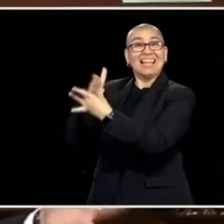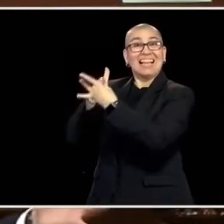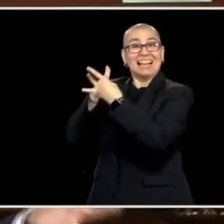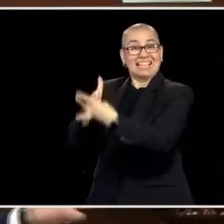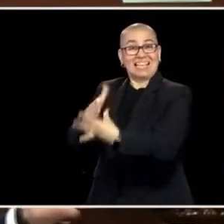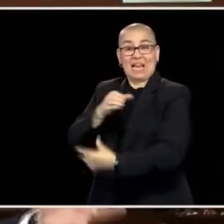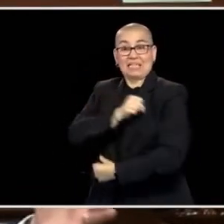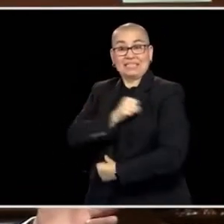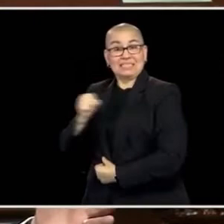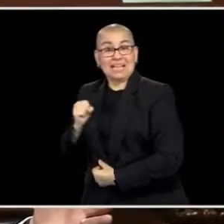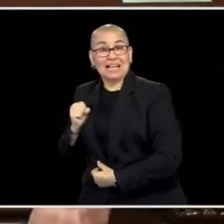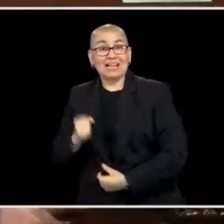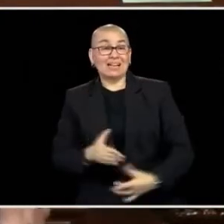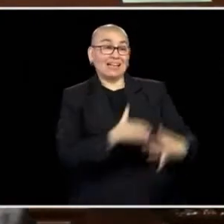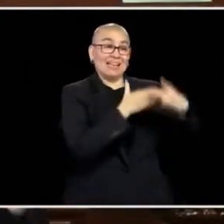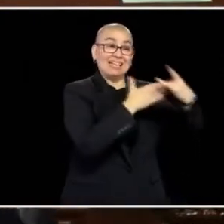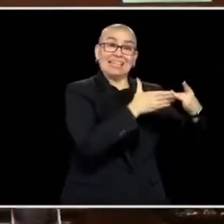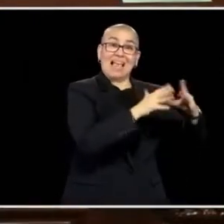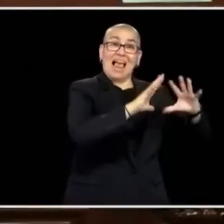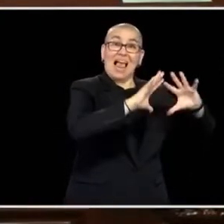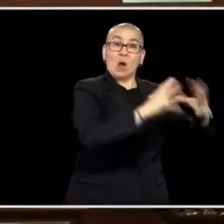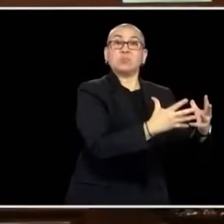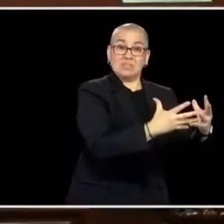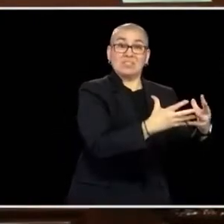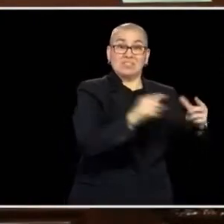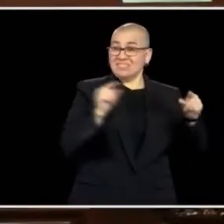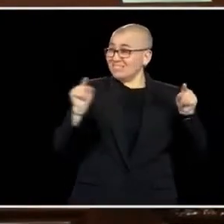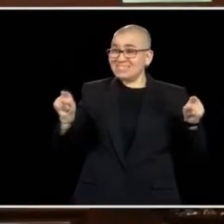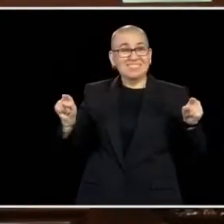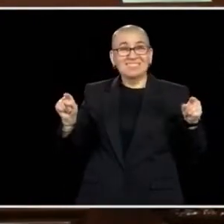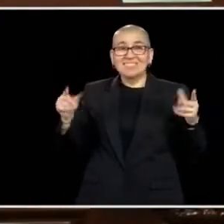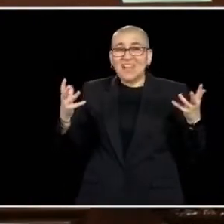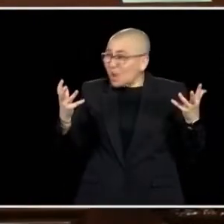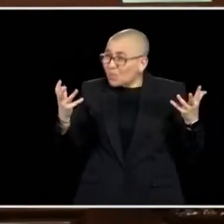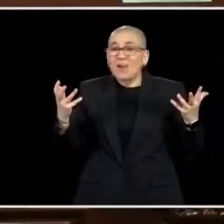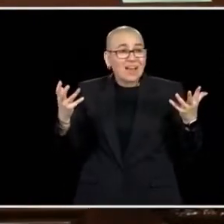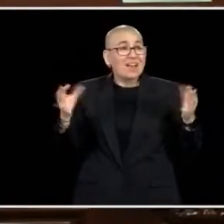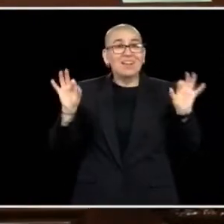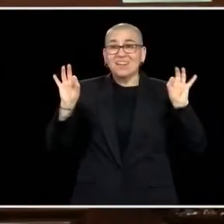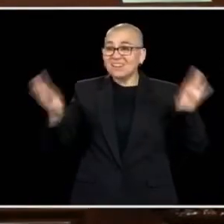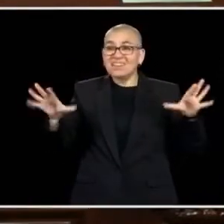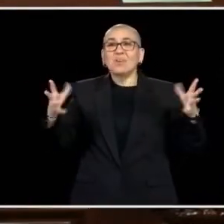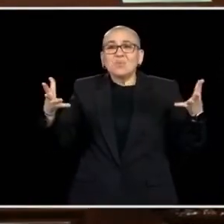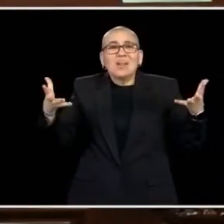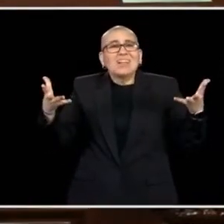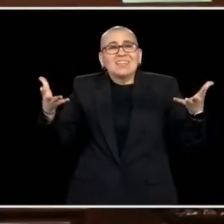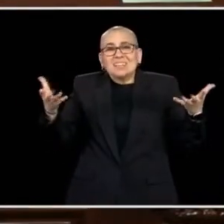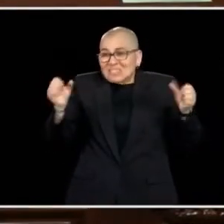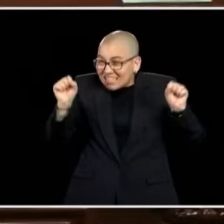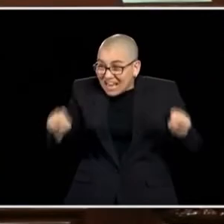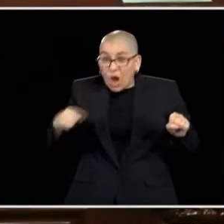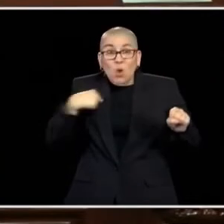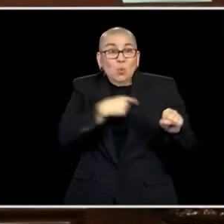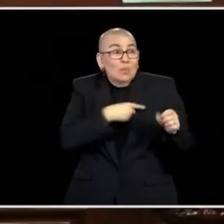THE ENVIRONMENT, LEADER HORTMAN, LEADER OF THE SENATE, LET'S GET THIS DONE TONIGHT. WE FEEL A COUPLE OF THINGS THAT FIT TOILING, WE HAVE THE